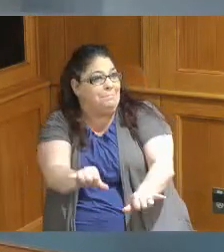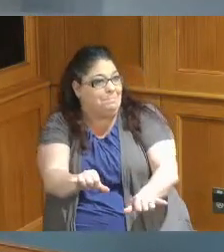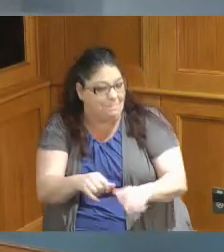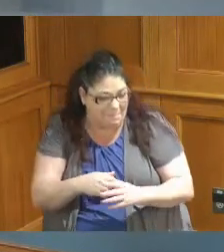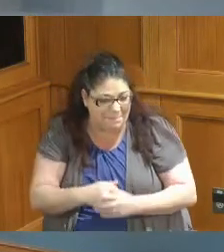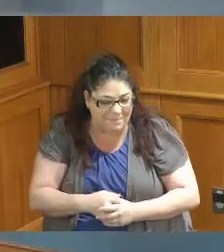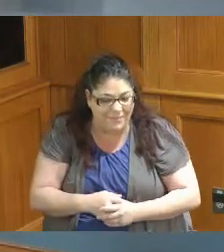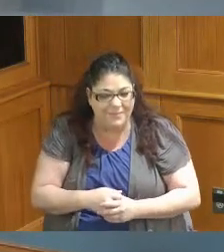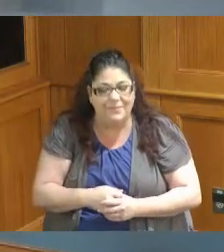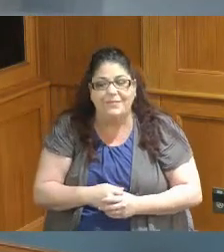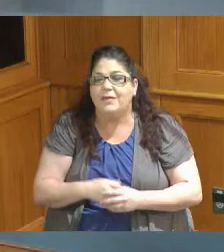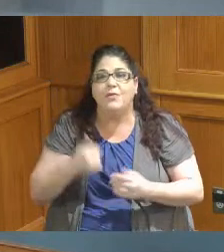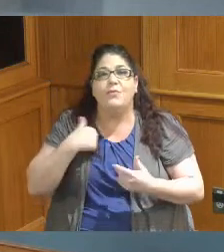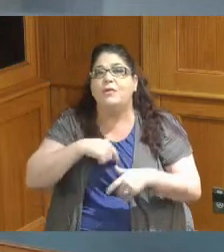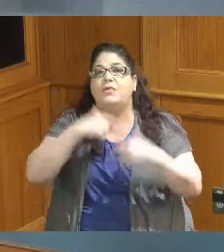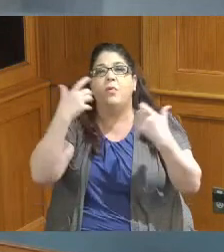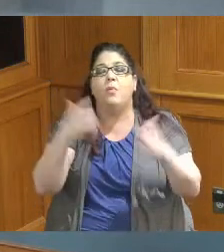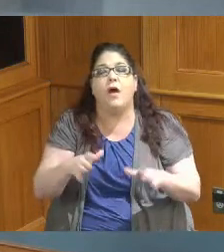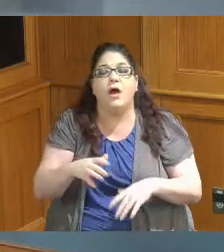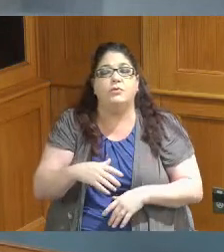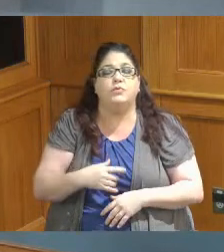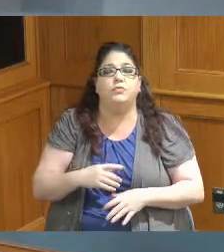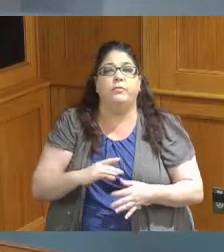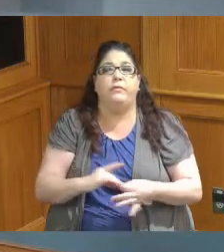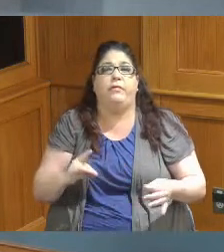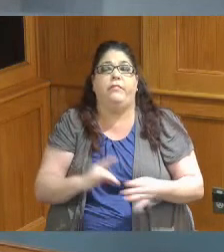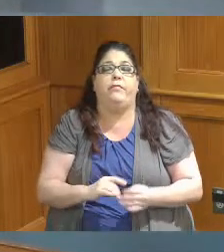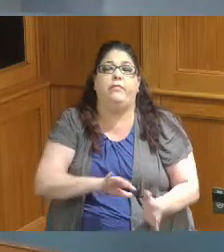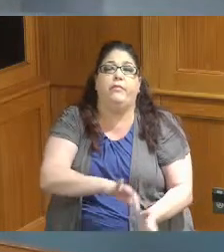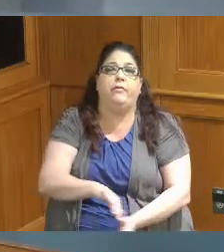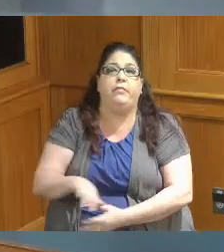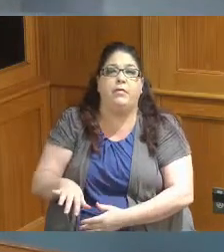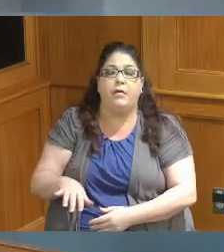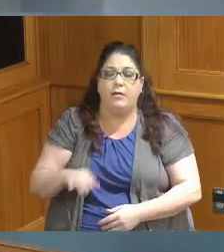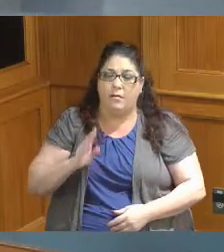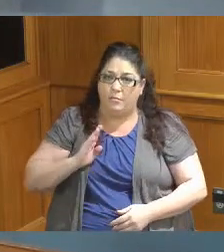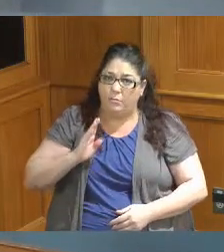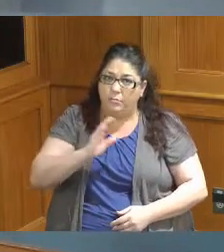just we don't want to understate the importance of being on the Board of Commission you don't